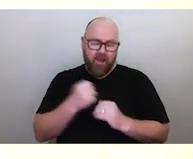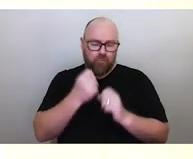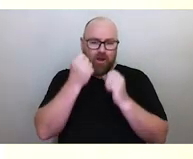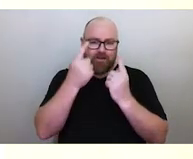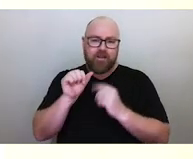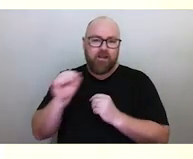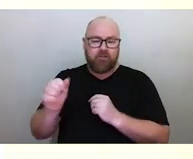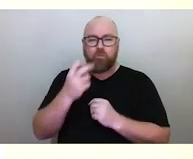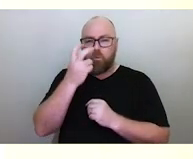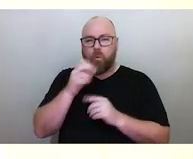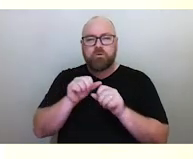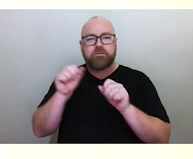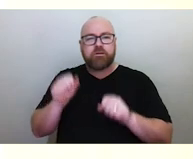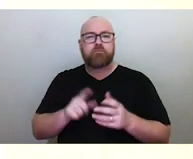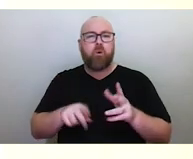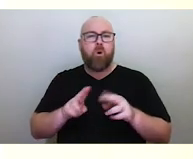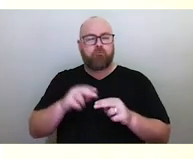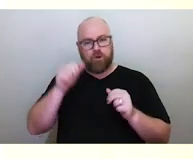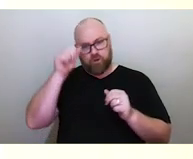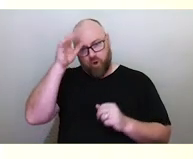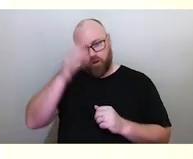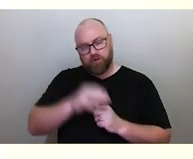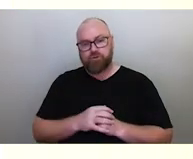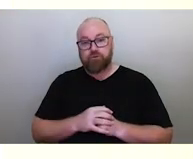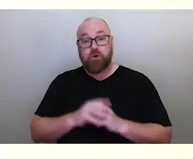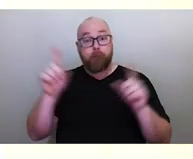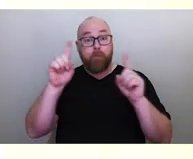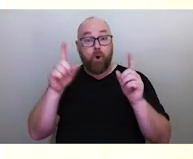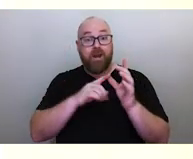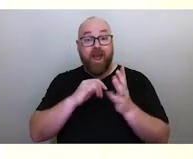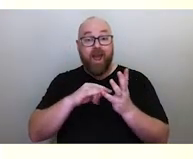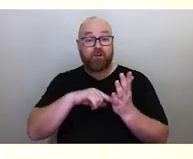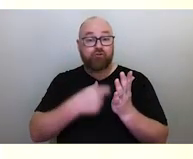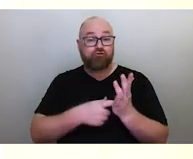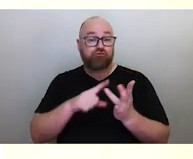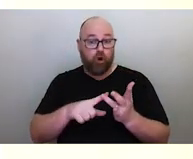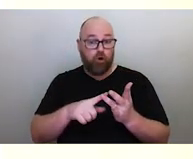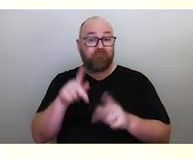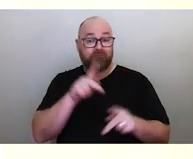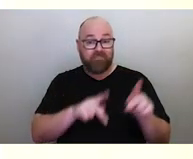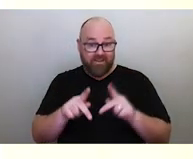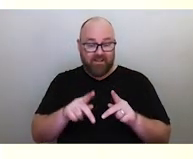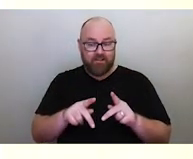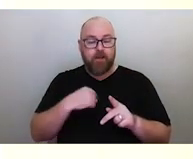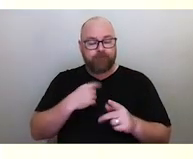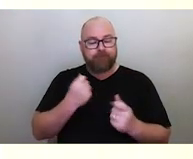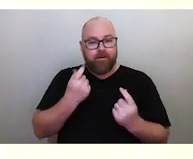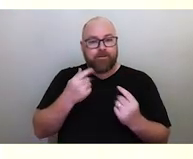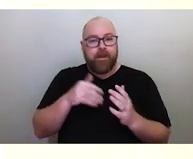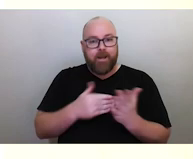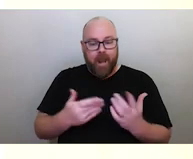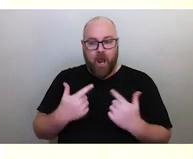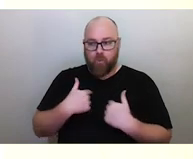and in fact, modern astrophysics is taking this cue. And we're now collaborating with Elders across Australia and around the world